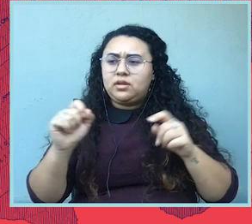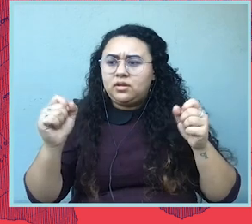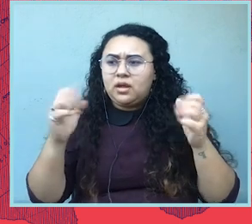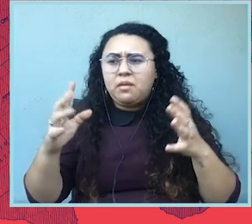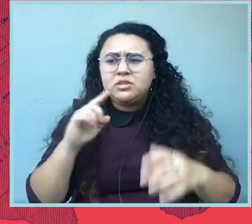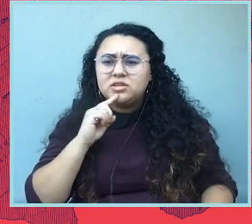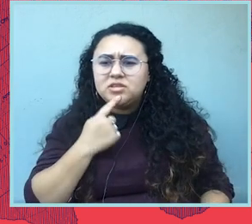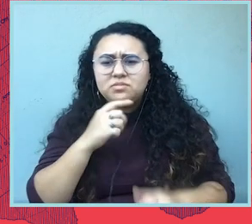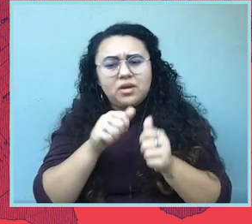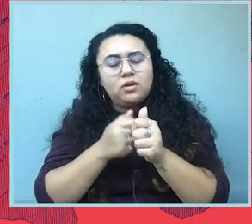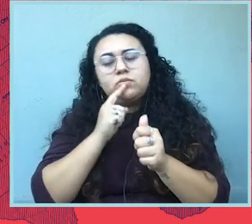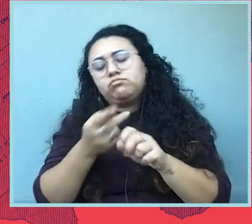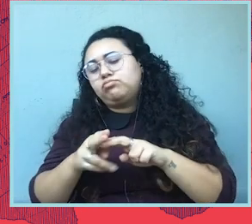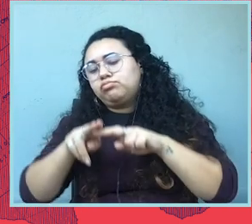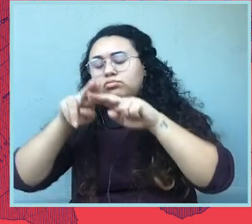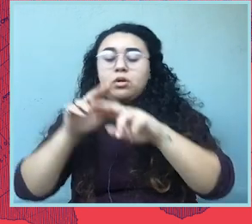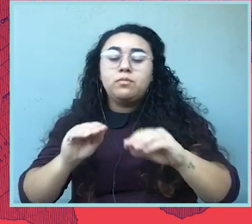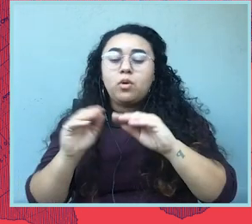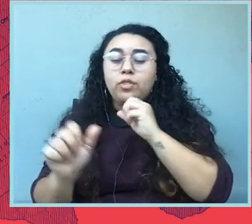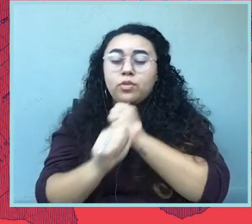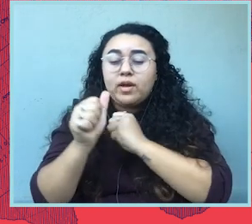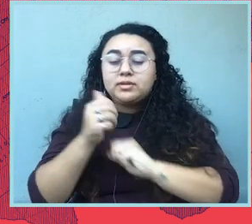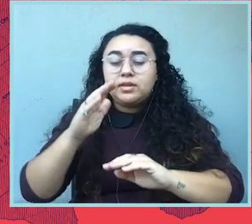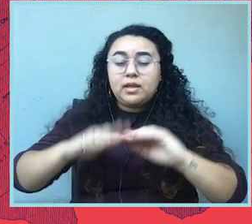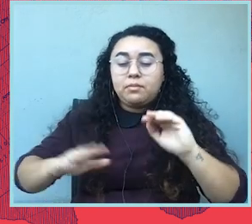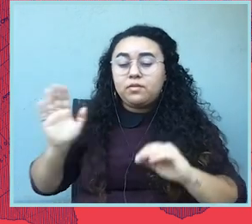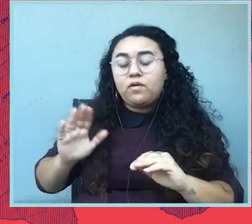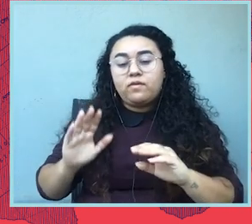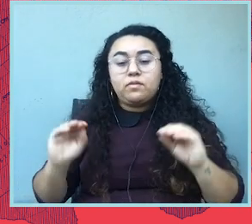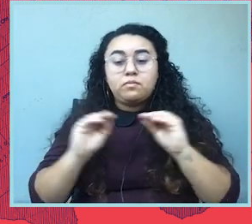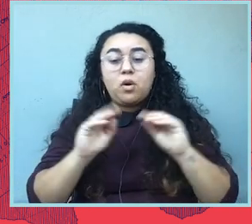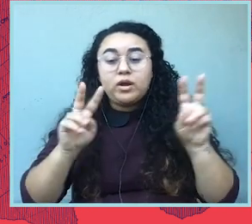We are now facing more threats than before on more issues than before.